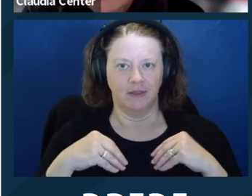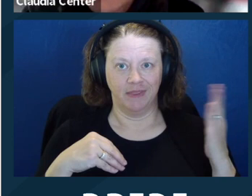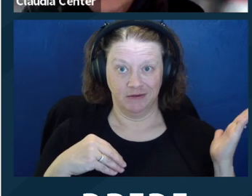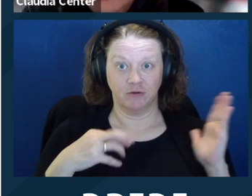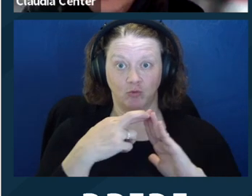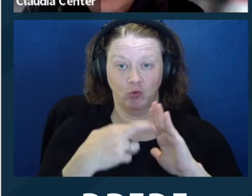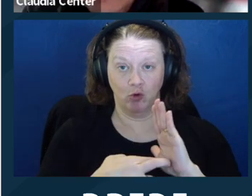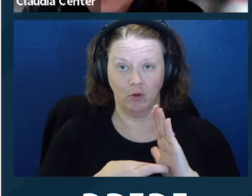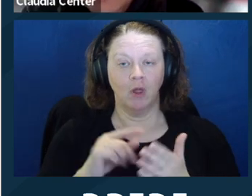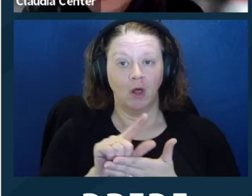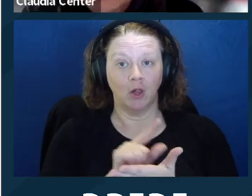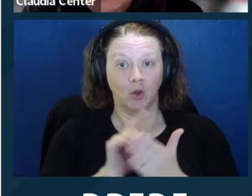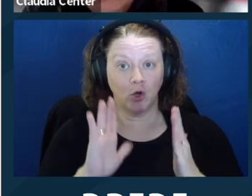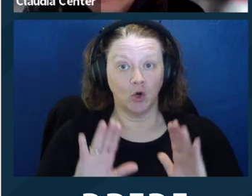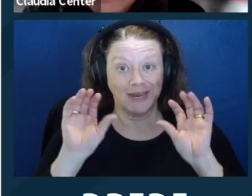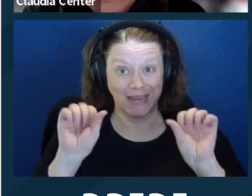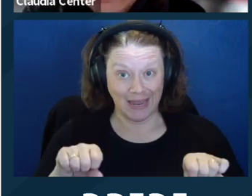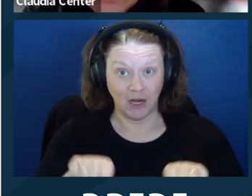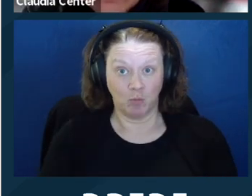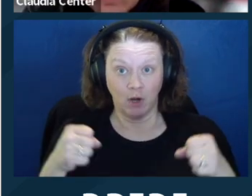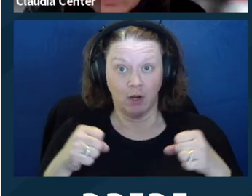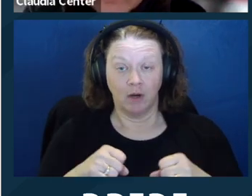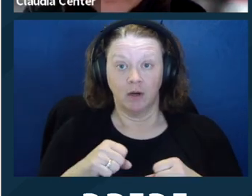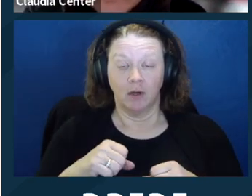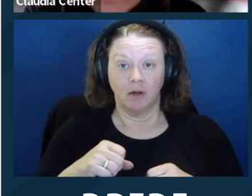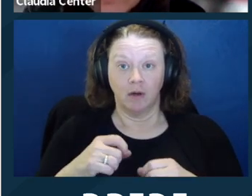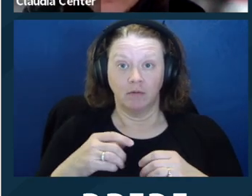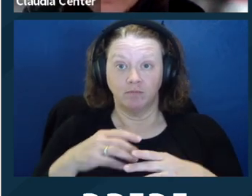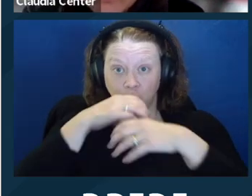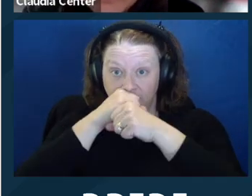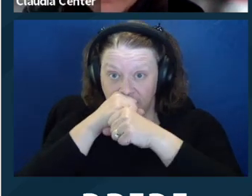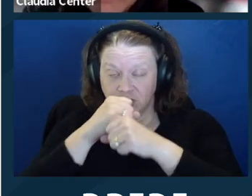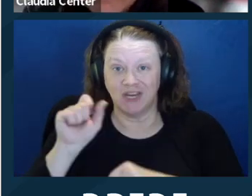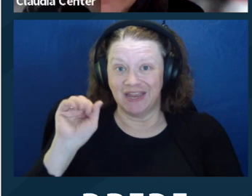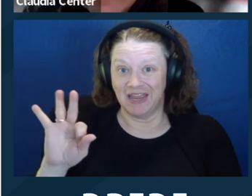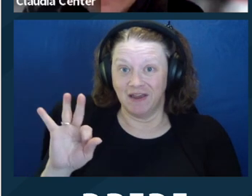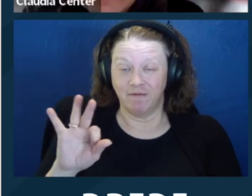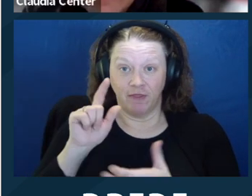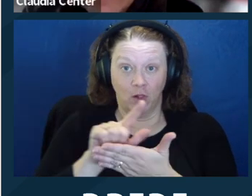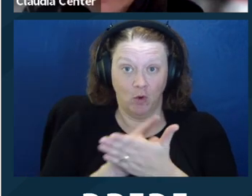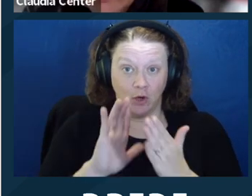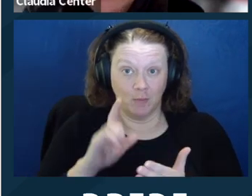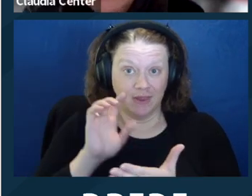some sort of protective action. In other words, if the lawyer thinks that the client no longer